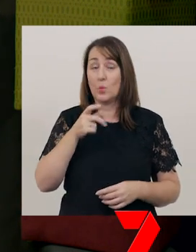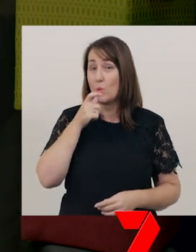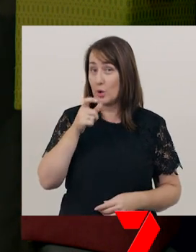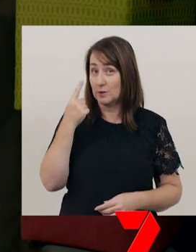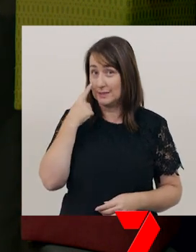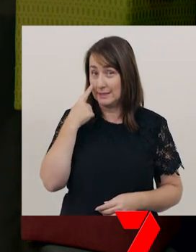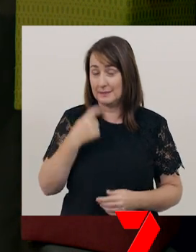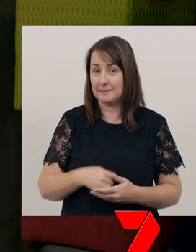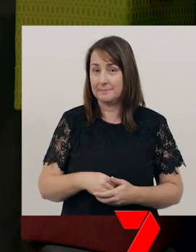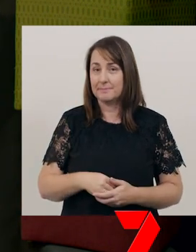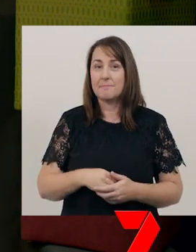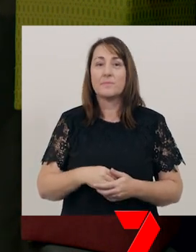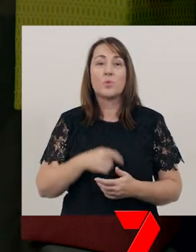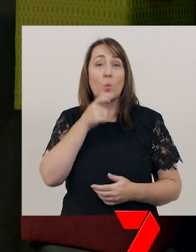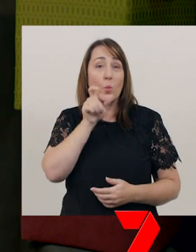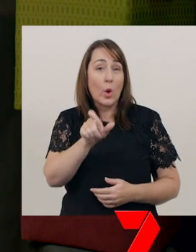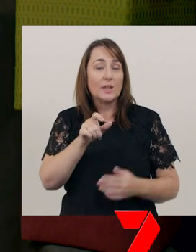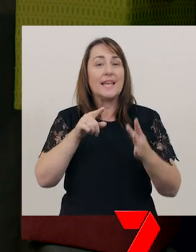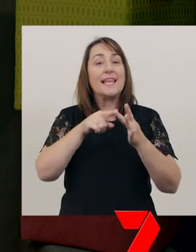Is!